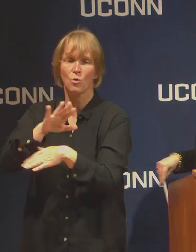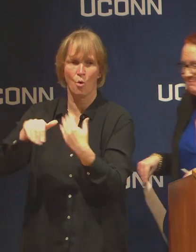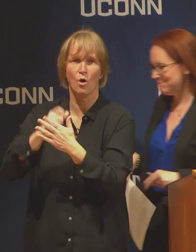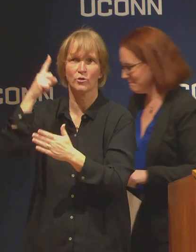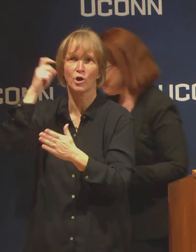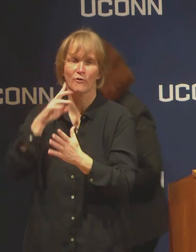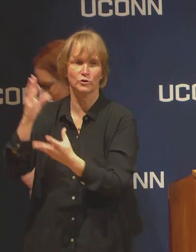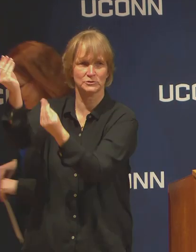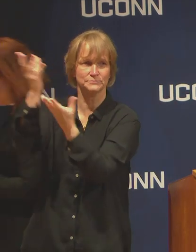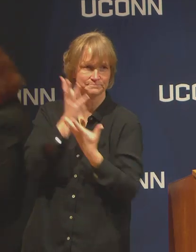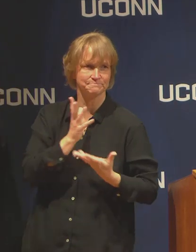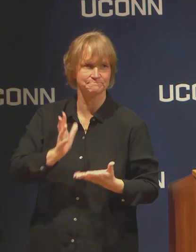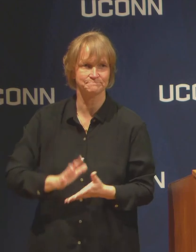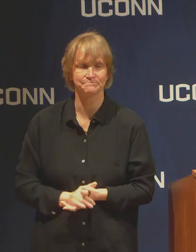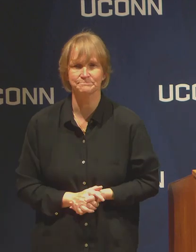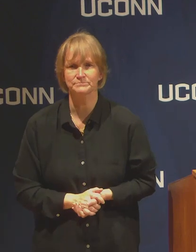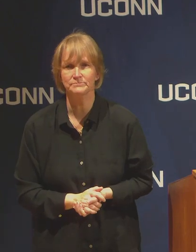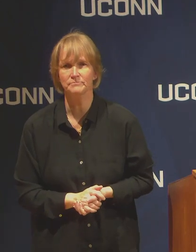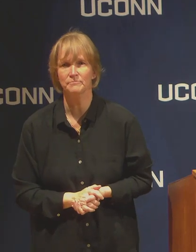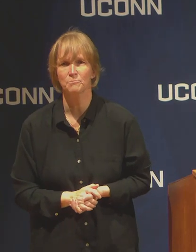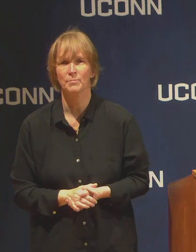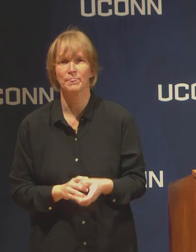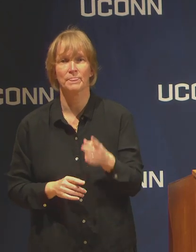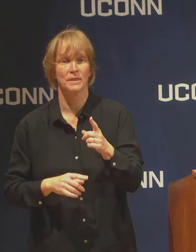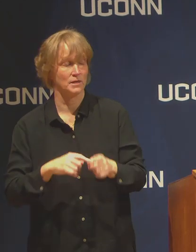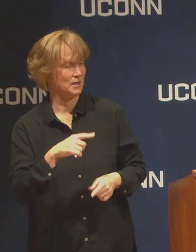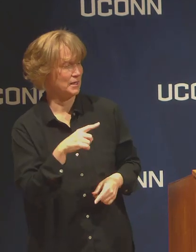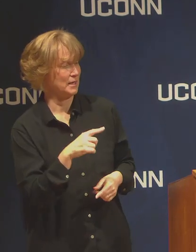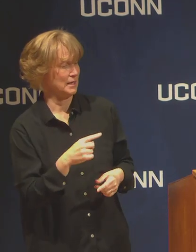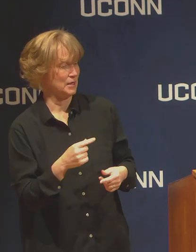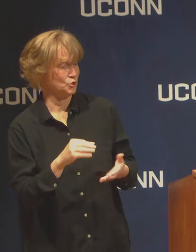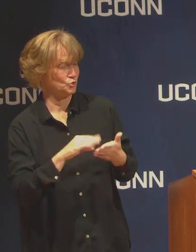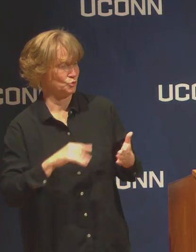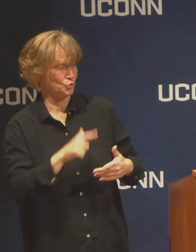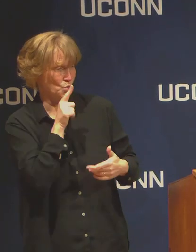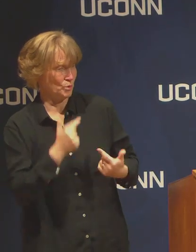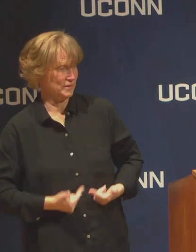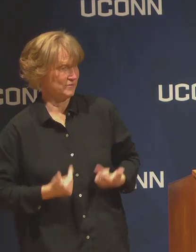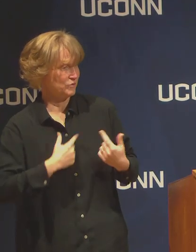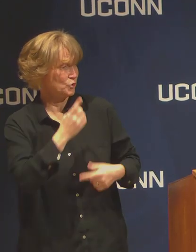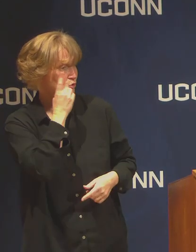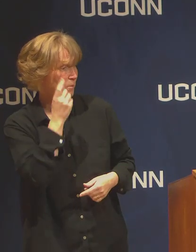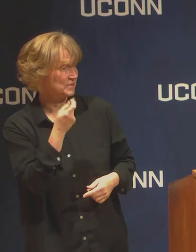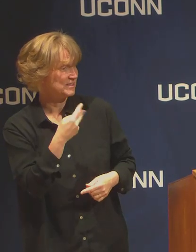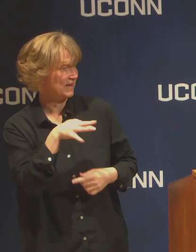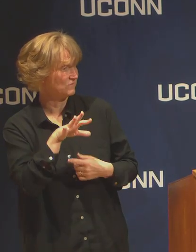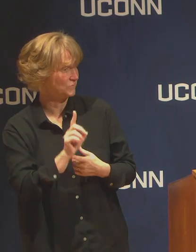For students who live in Stanford Campus housing, when do students need to move out by